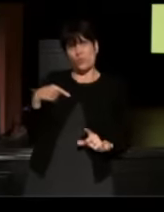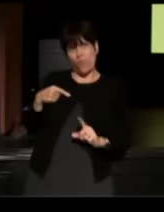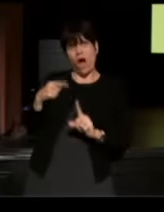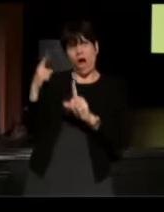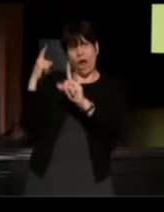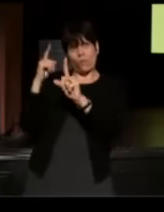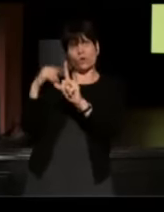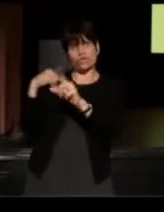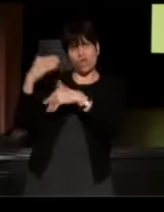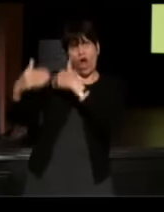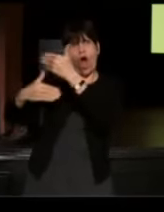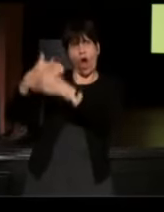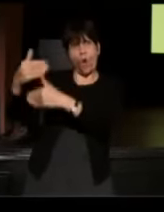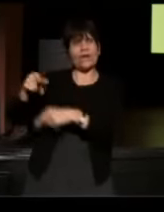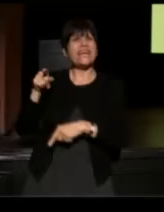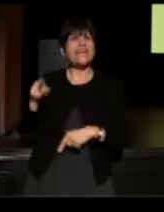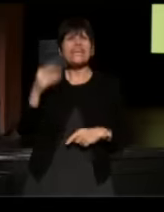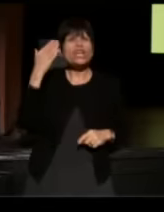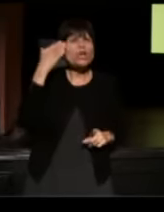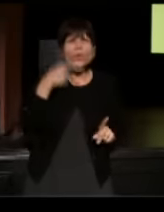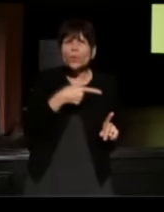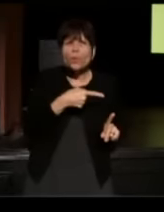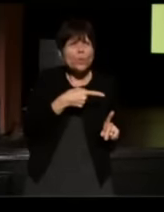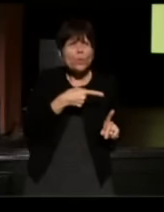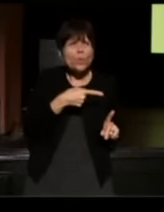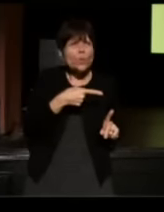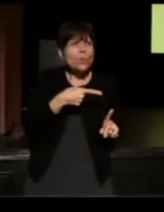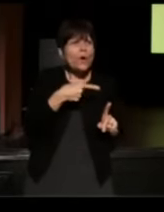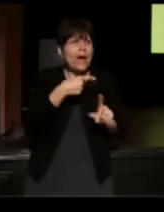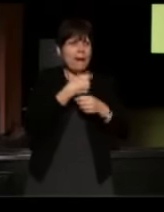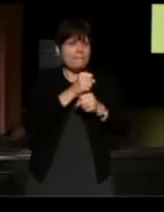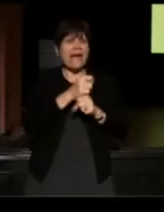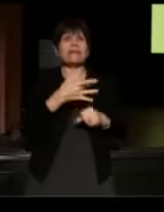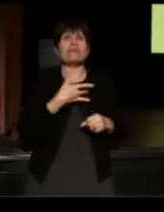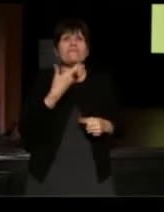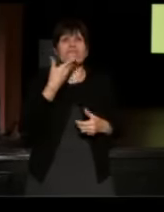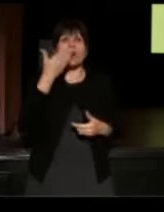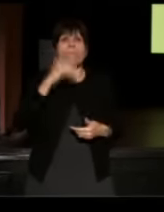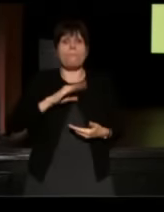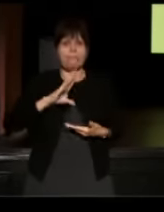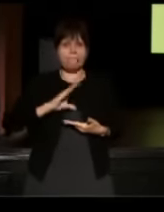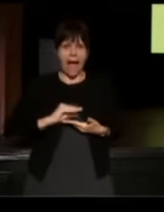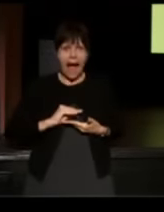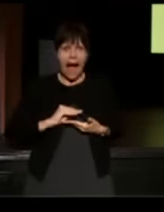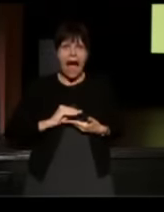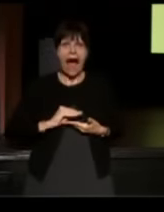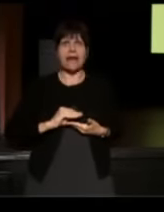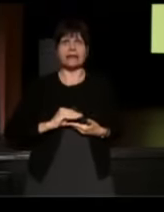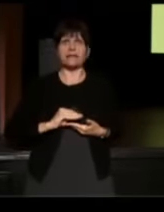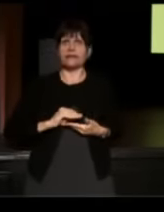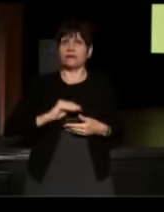and he knew that making me feel bad about it in any way was the wrong thing to do.